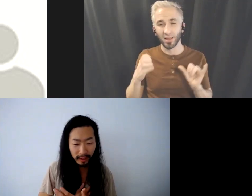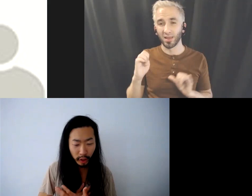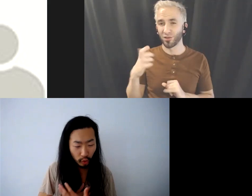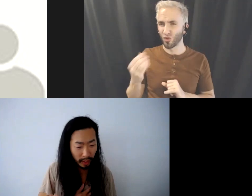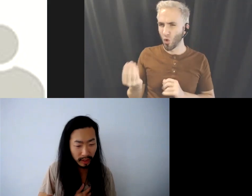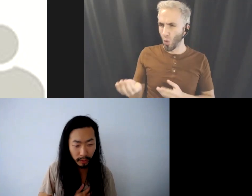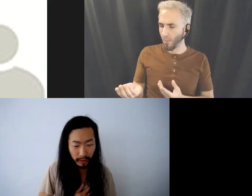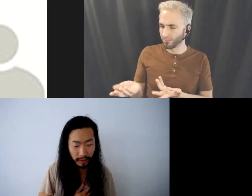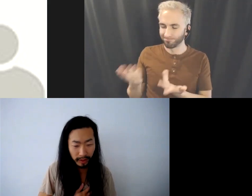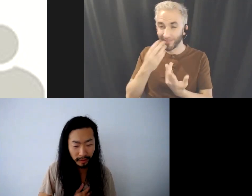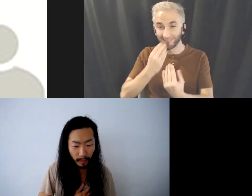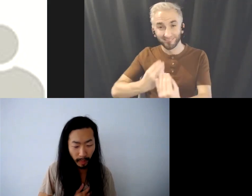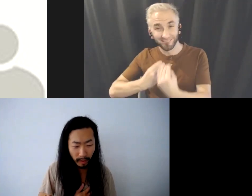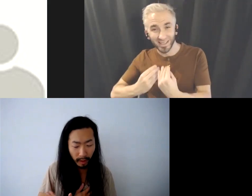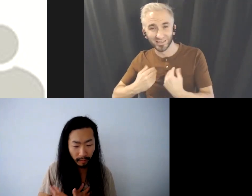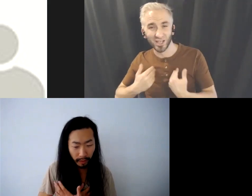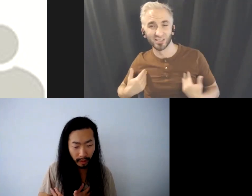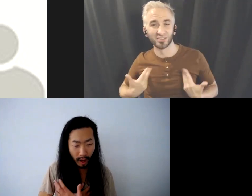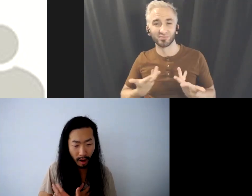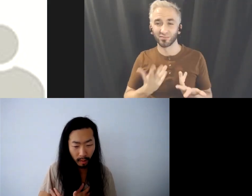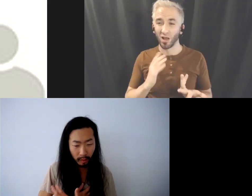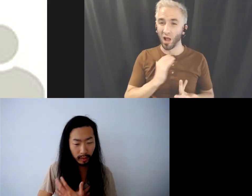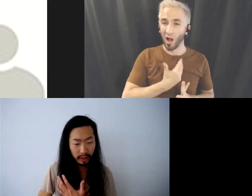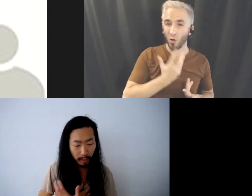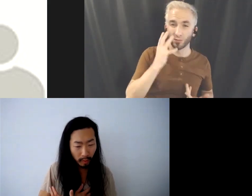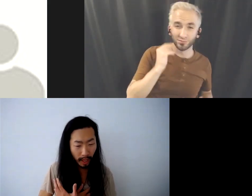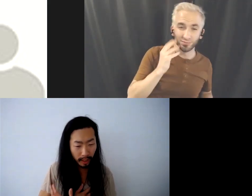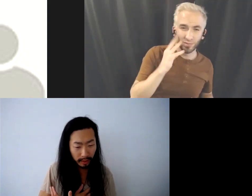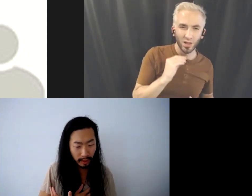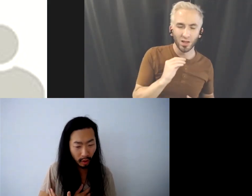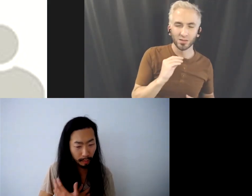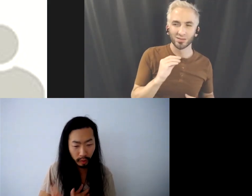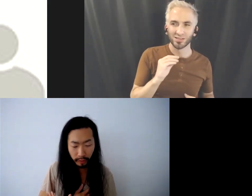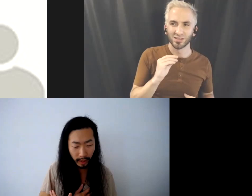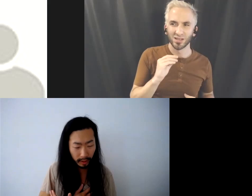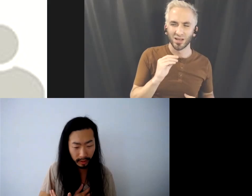this human experience and feeling how small that is and how beautiful that is at the same